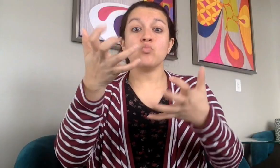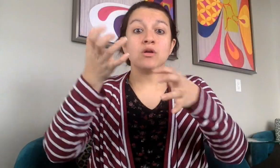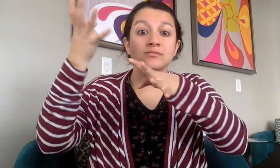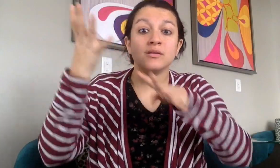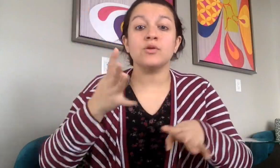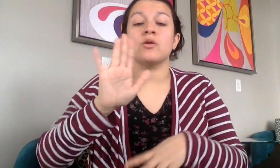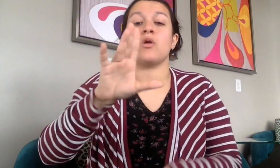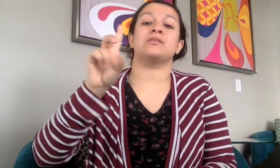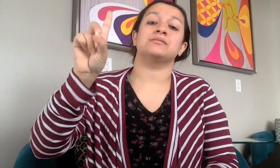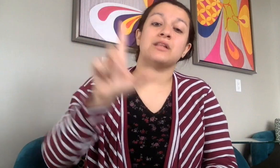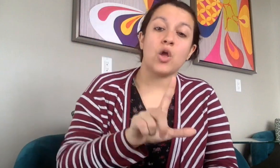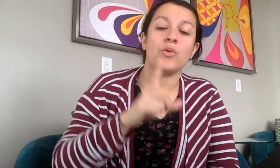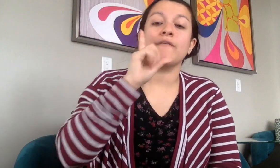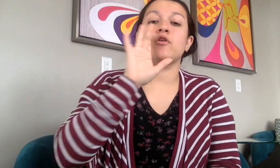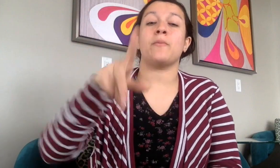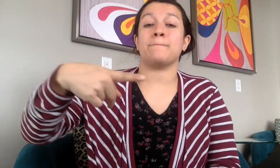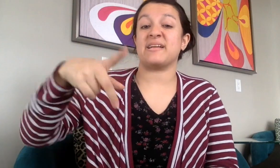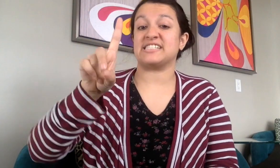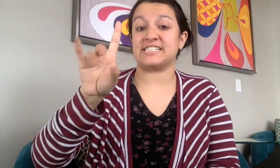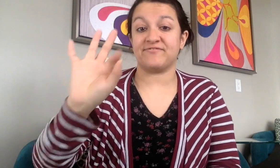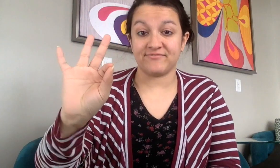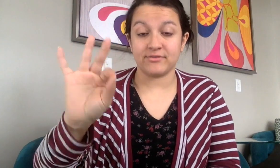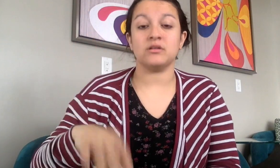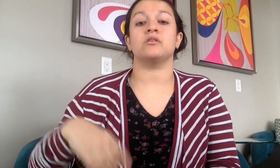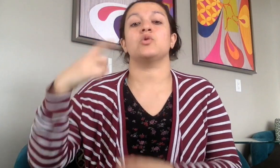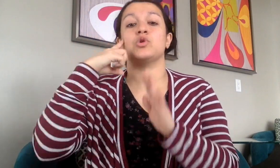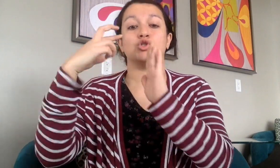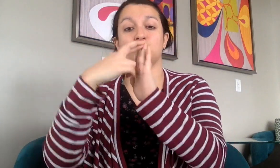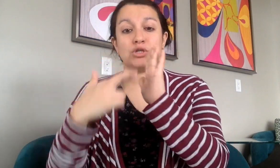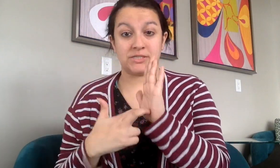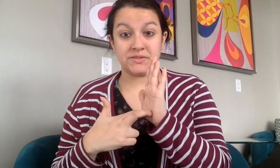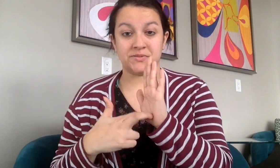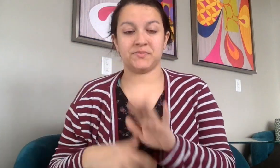If you rather to download PDF for registration,